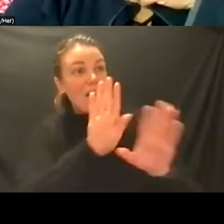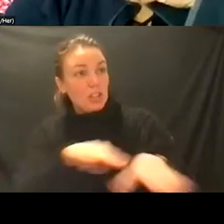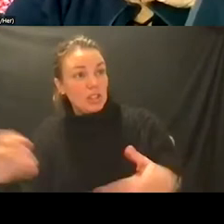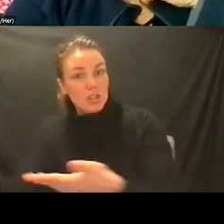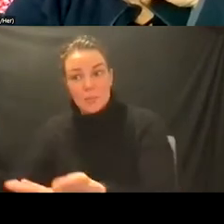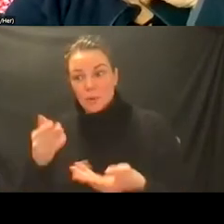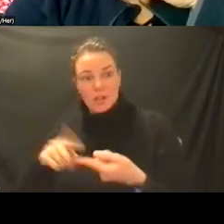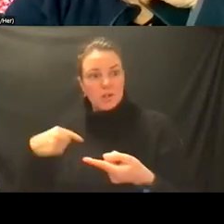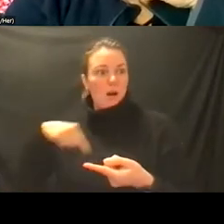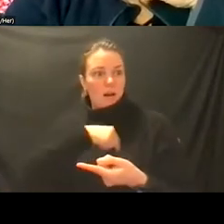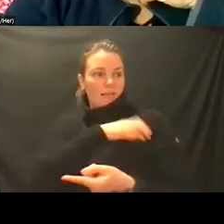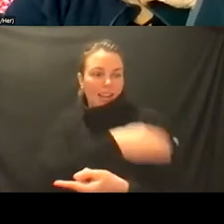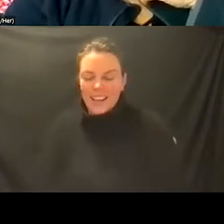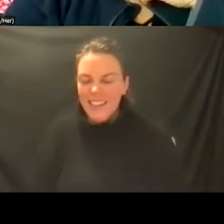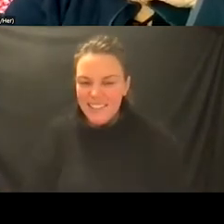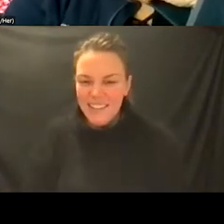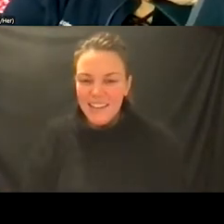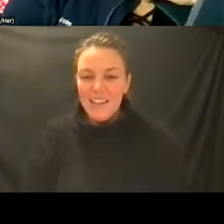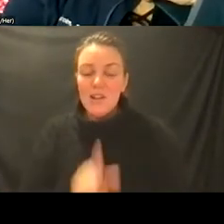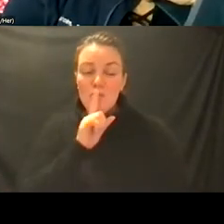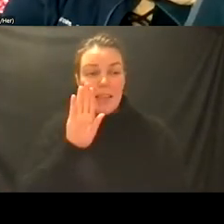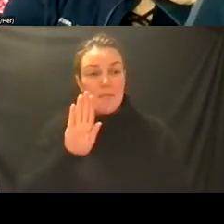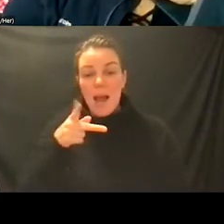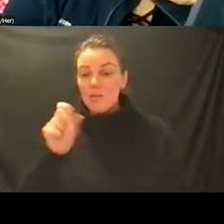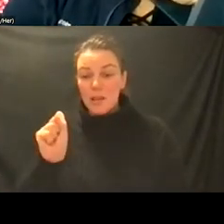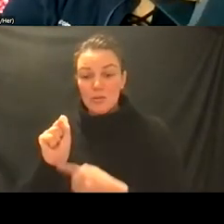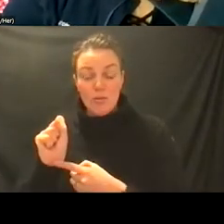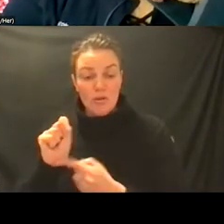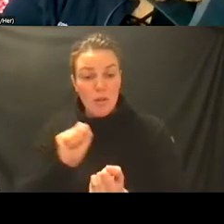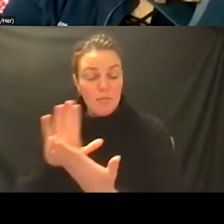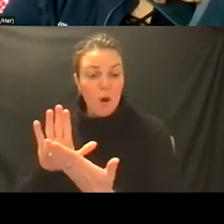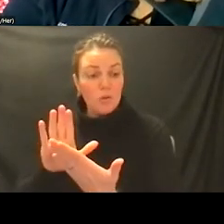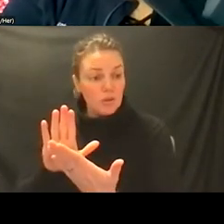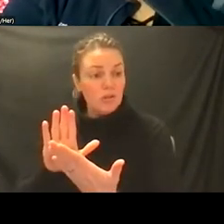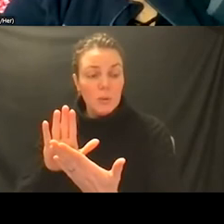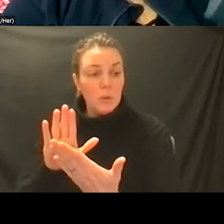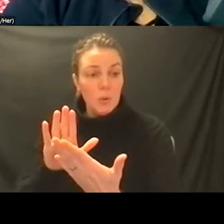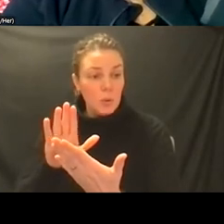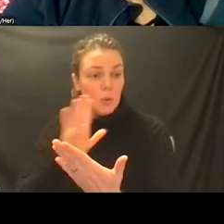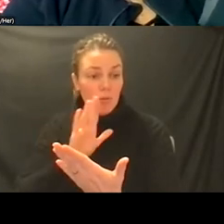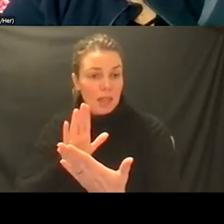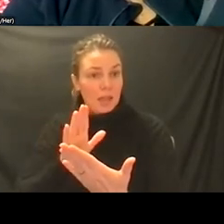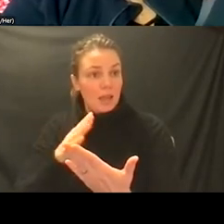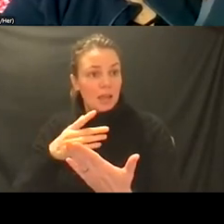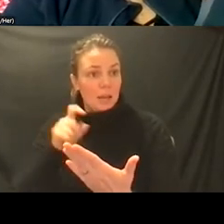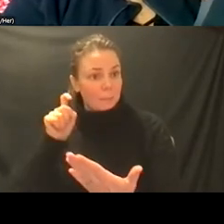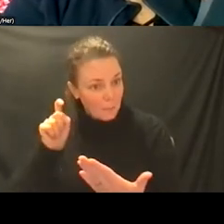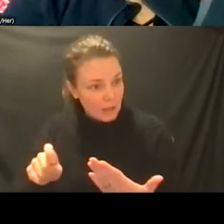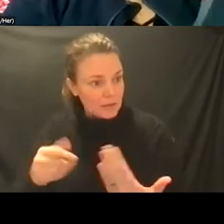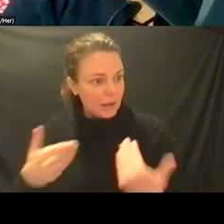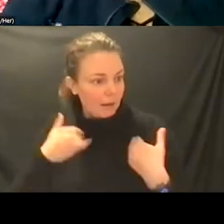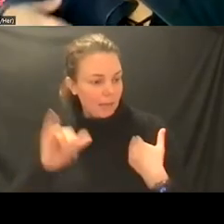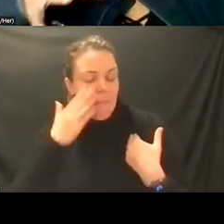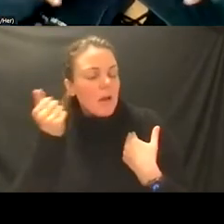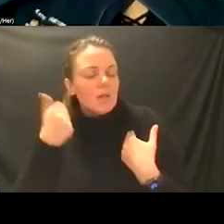biopsychosocial um approach really comes in very early because we understand that all of the things